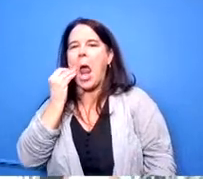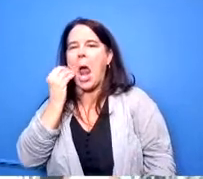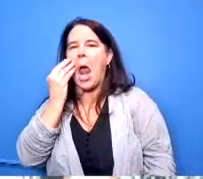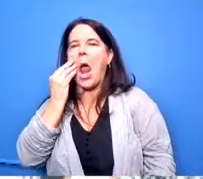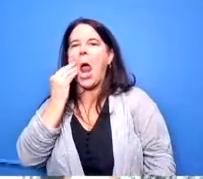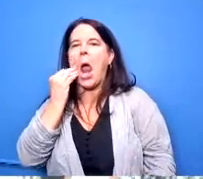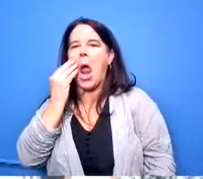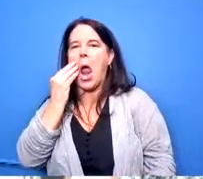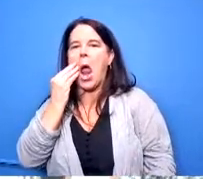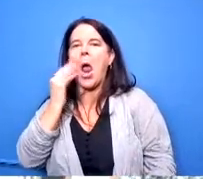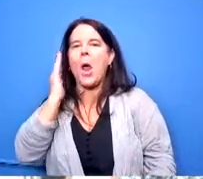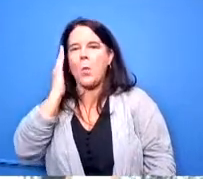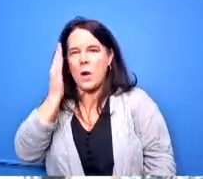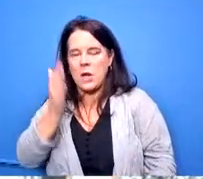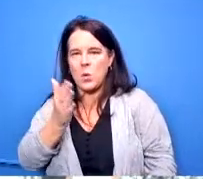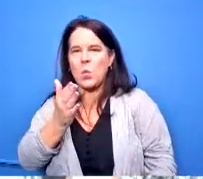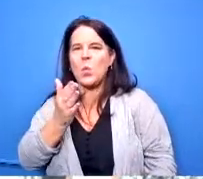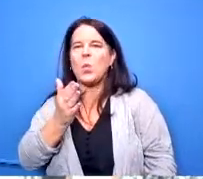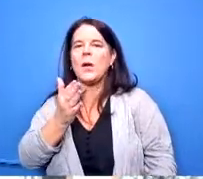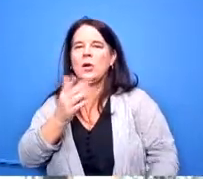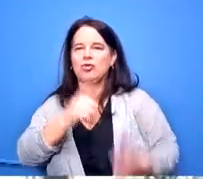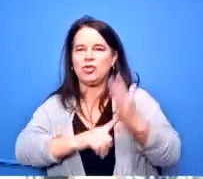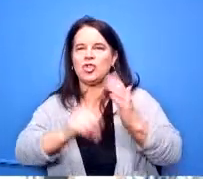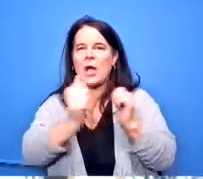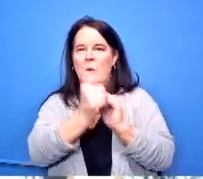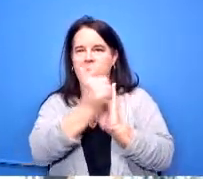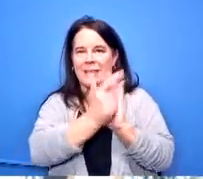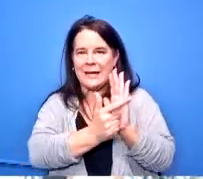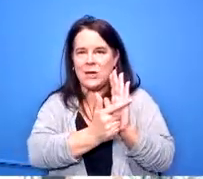we will reinforce that with legal to make sure i think what i would encourage us to do